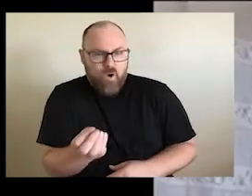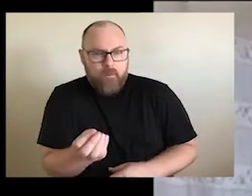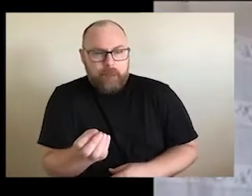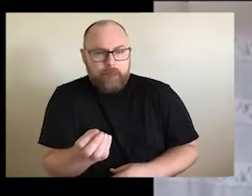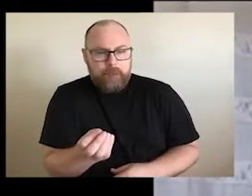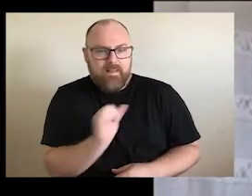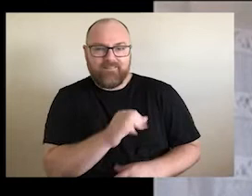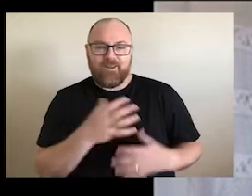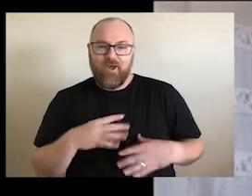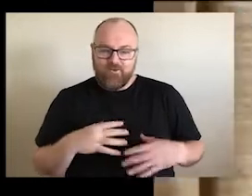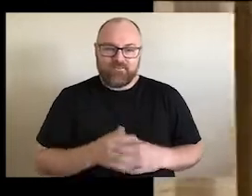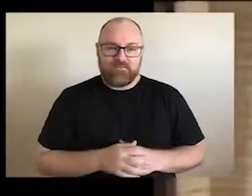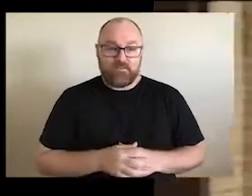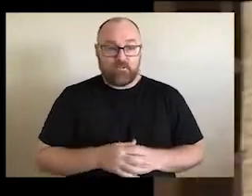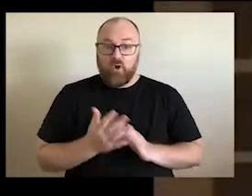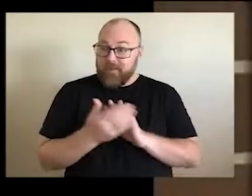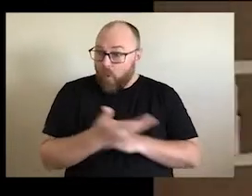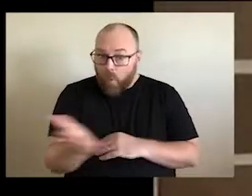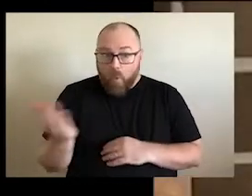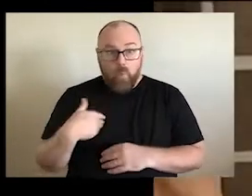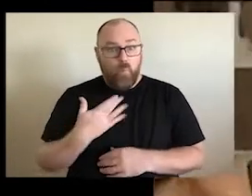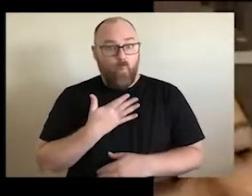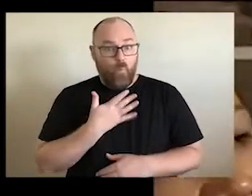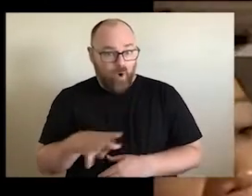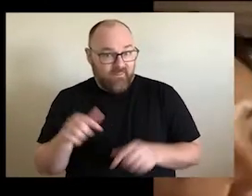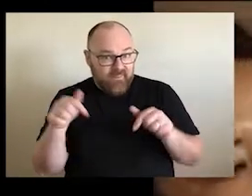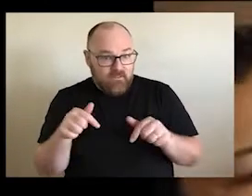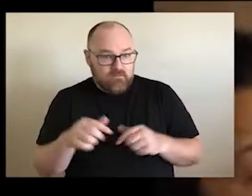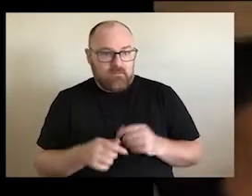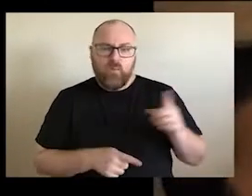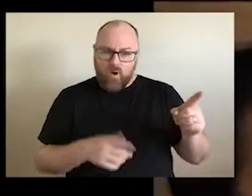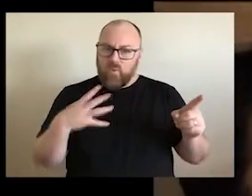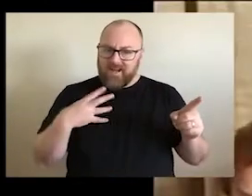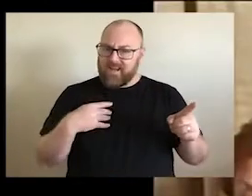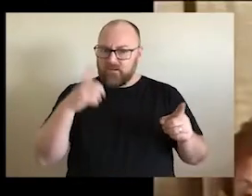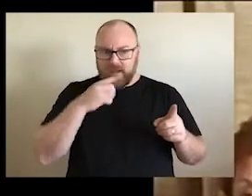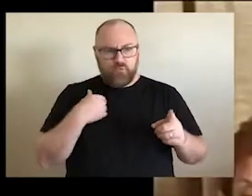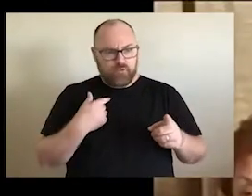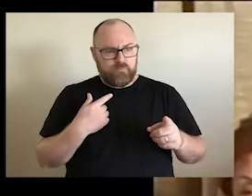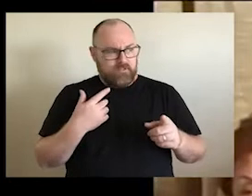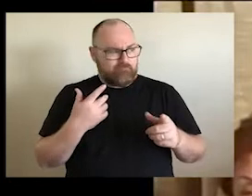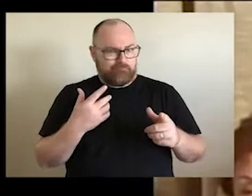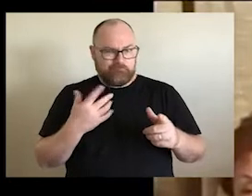of us does one thing that I think that we have to encourage people to be part of a movement, one person speaking alone